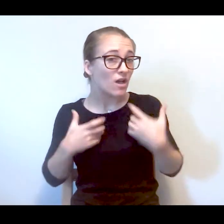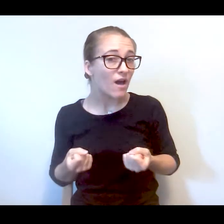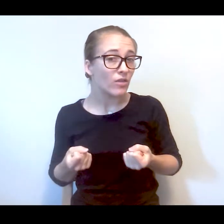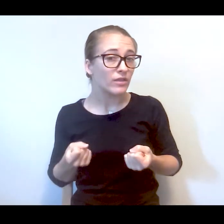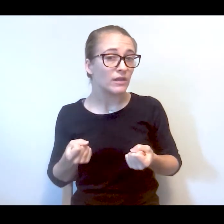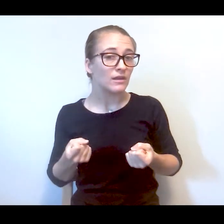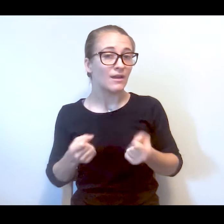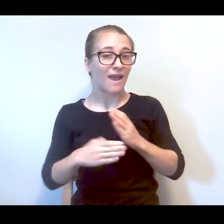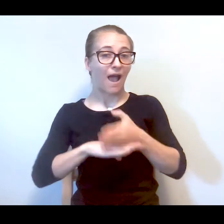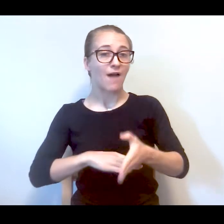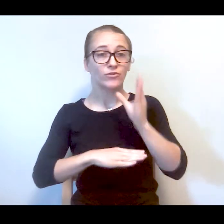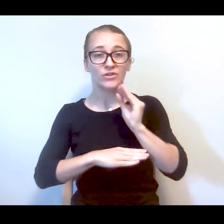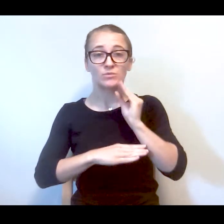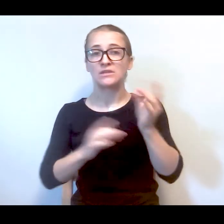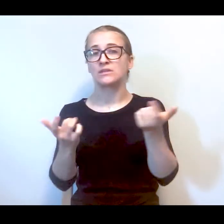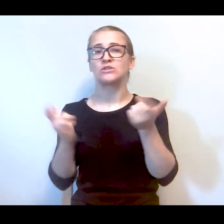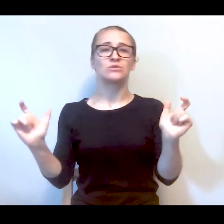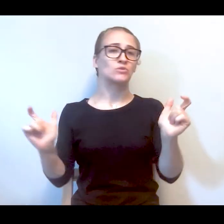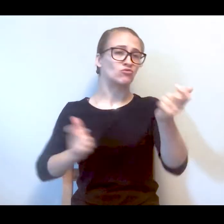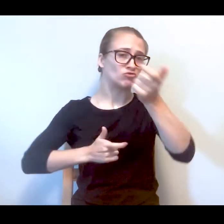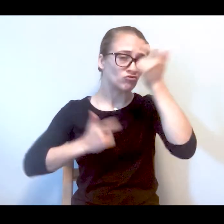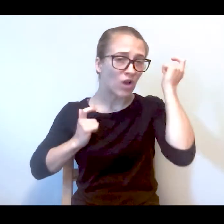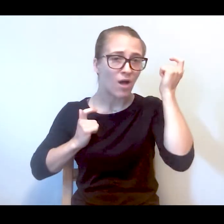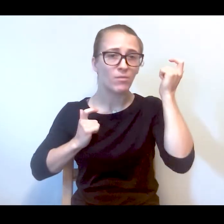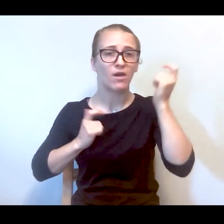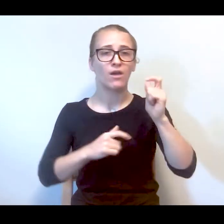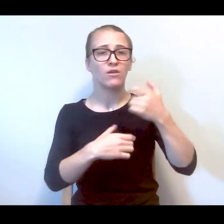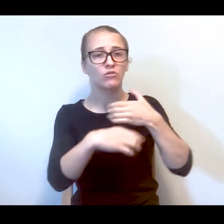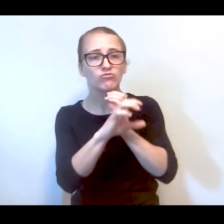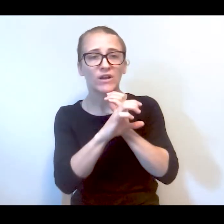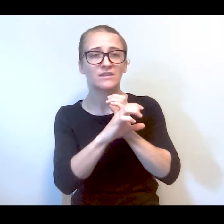after experiencing such a trauma of being in crisis